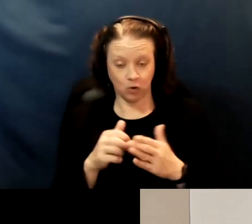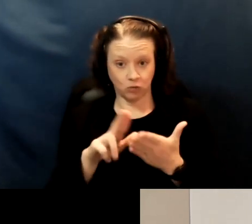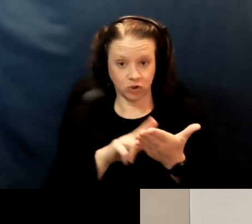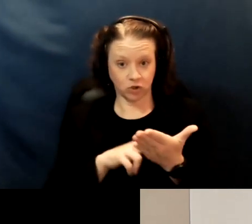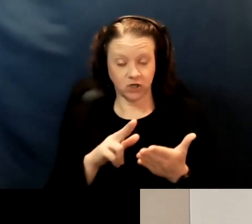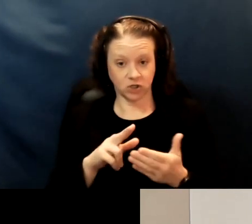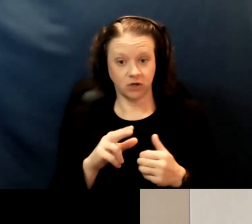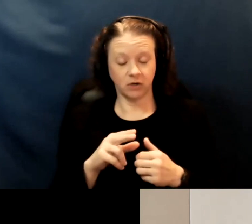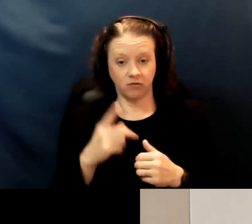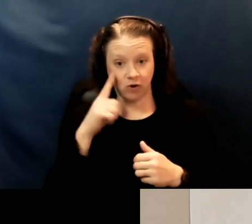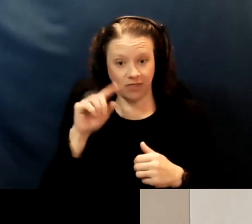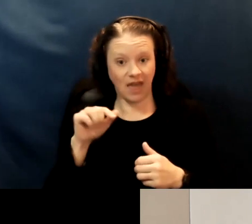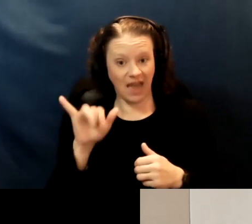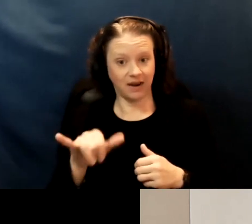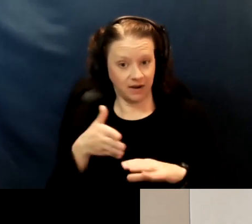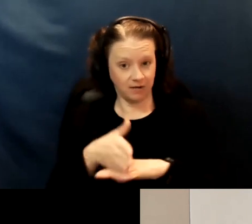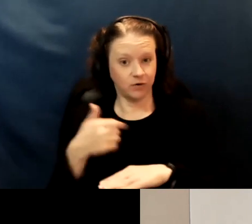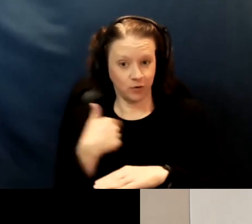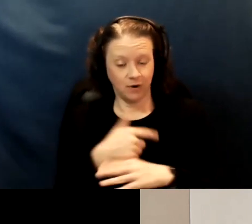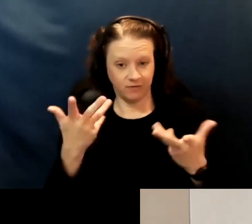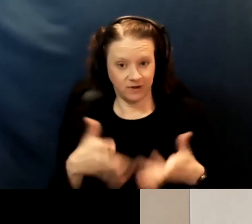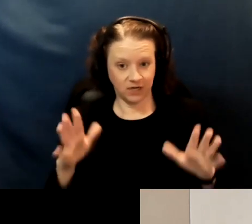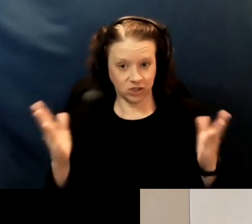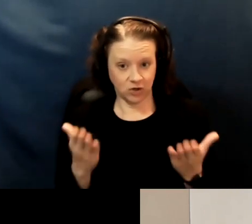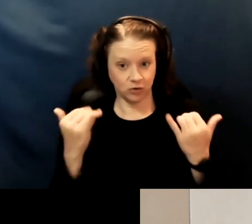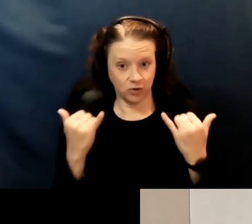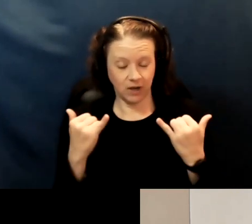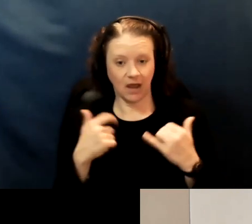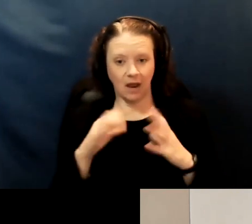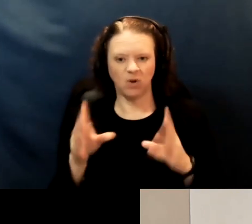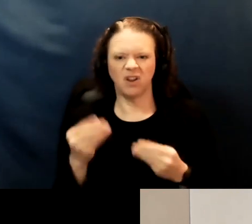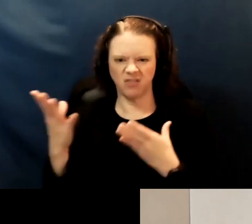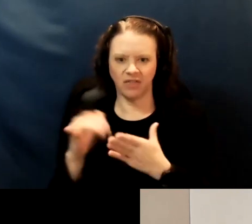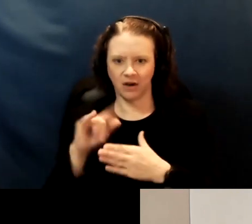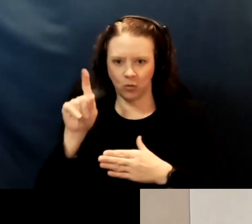after we're finished here today. And I'll give that question to them ahead of time also